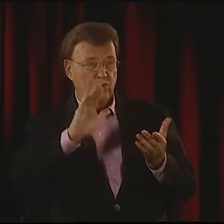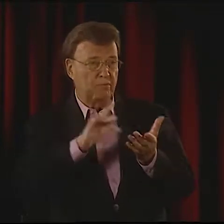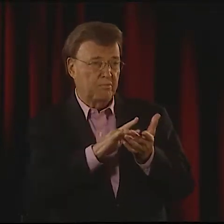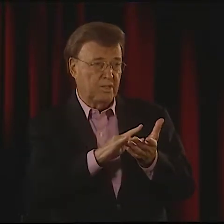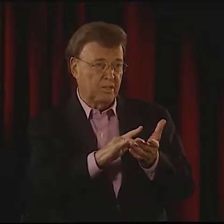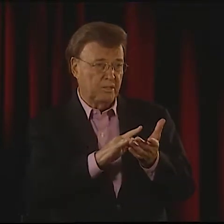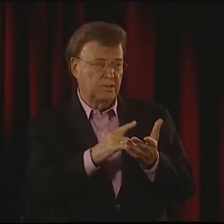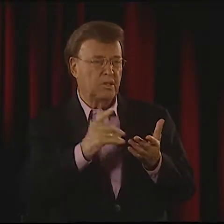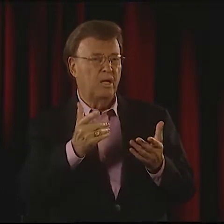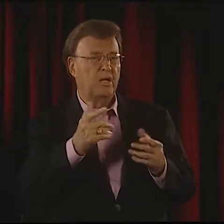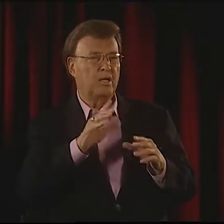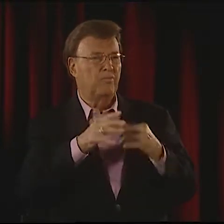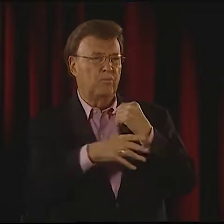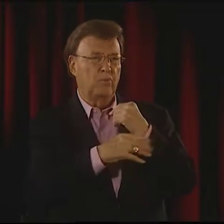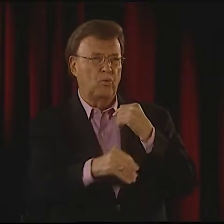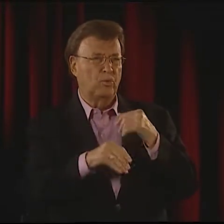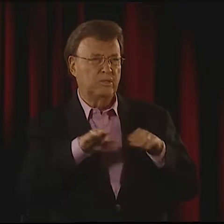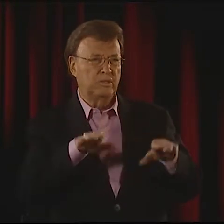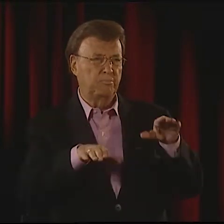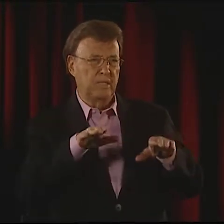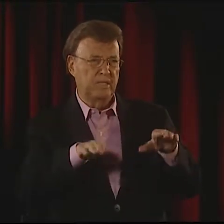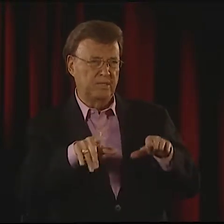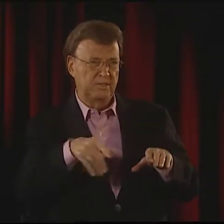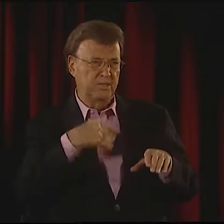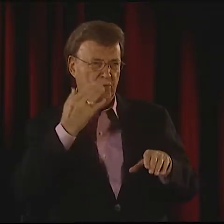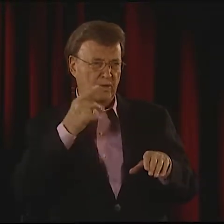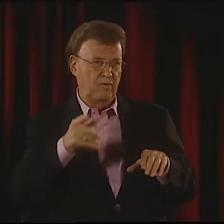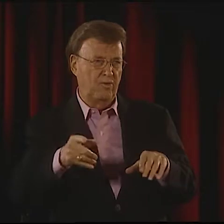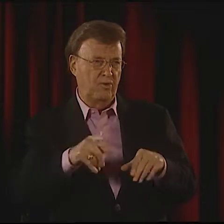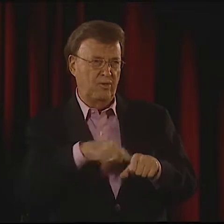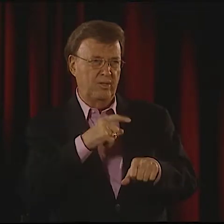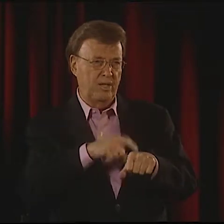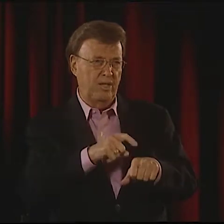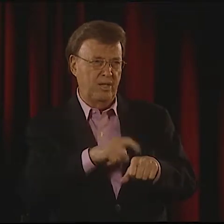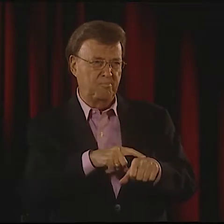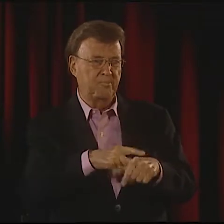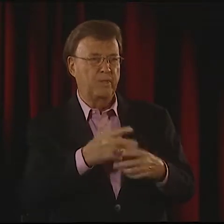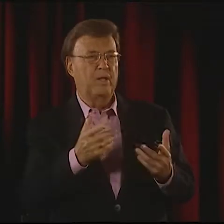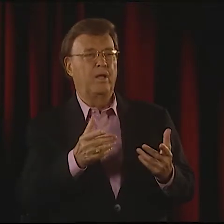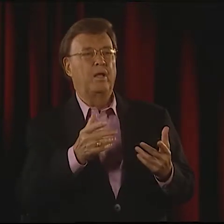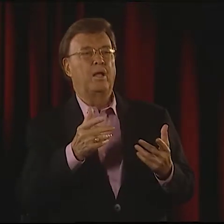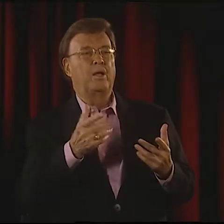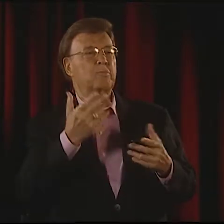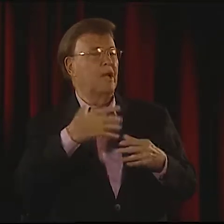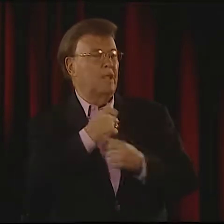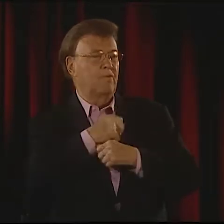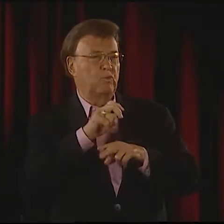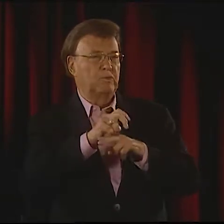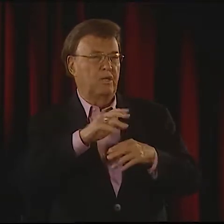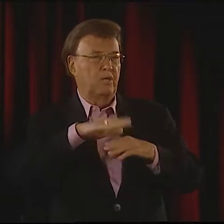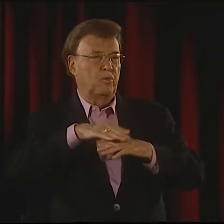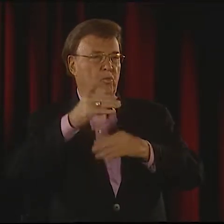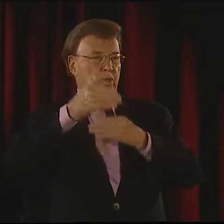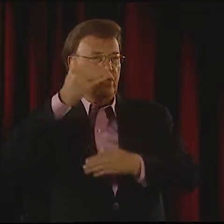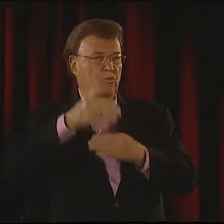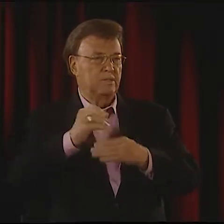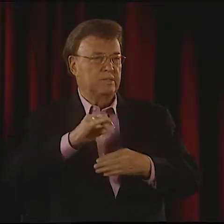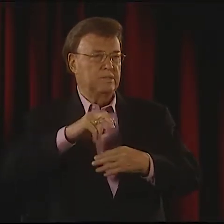I DON'T KNOW IF SHE HAD FORGOTTEN TO TAKE HER MEDICINE THAT DAY. IT WAS A VERY UNBALANCED TIME, BUT SHE LOVED TO SIT